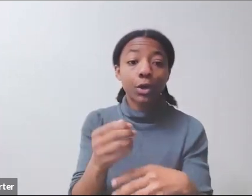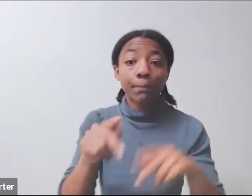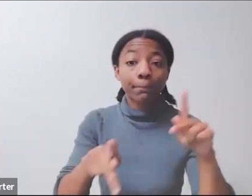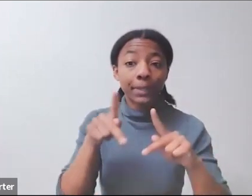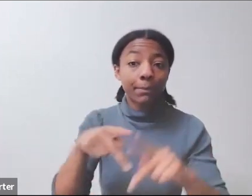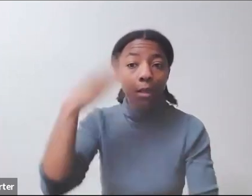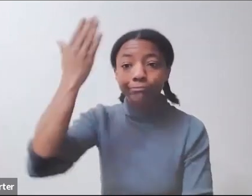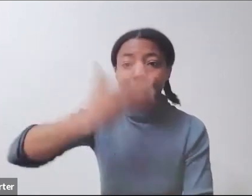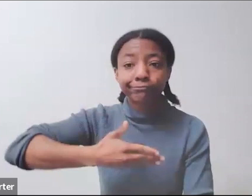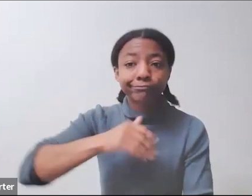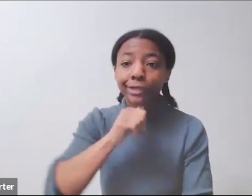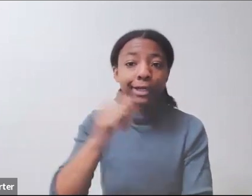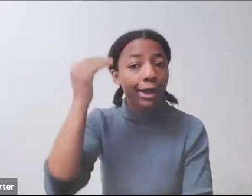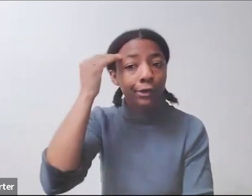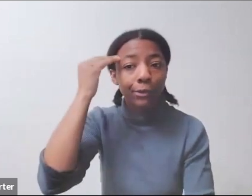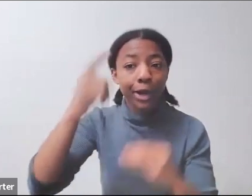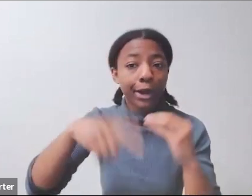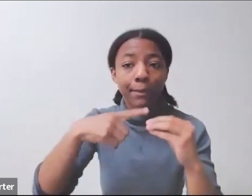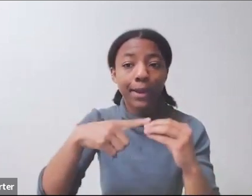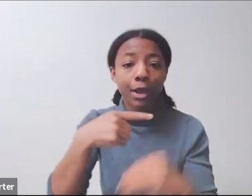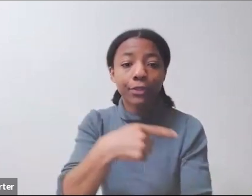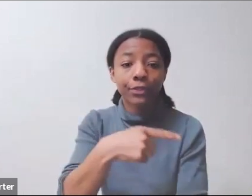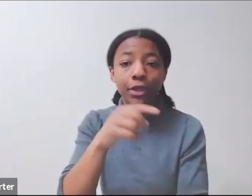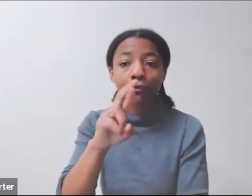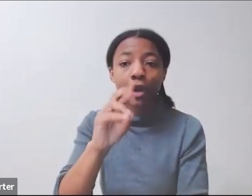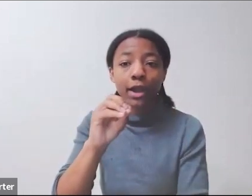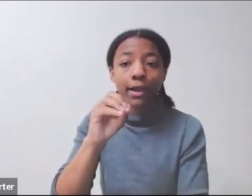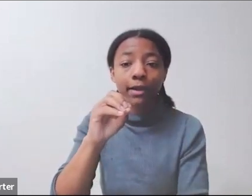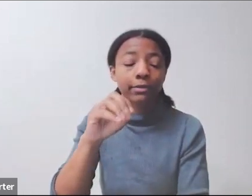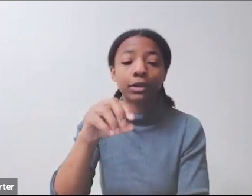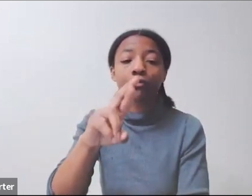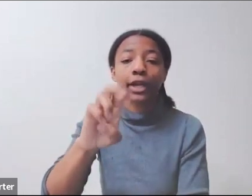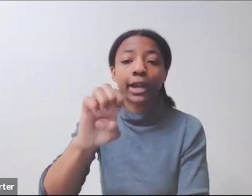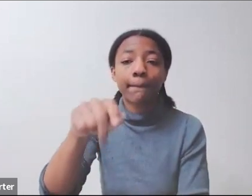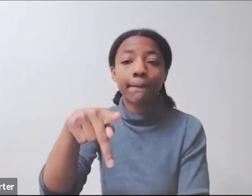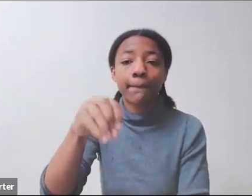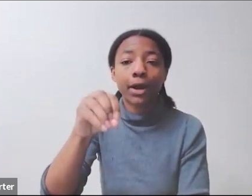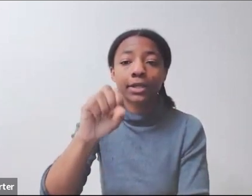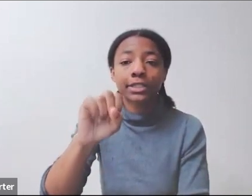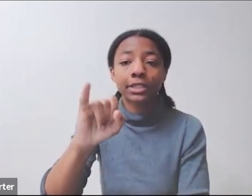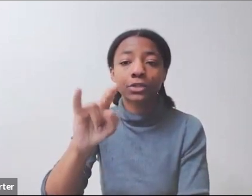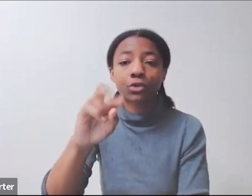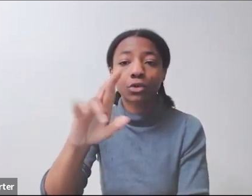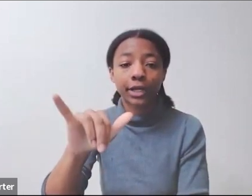feel guaranteed that people will look for your applications